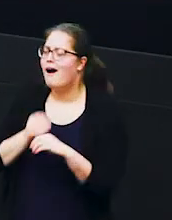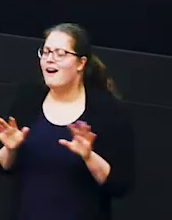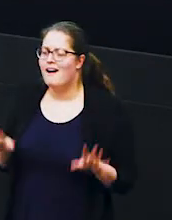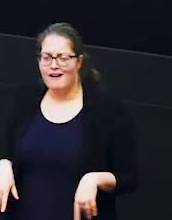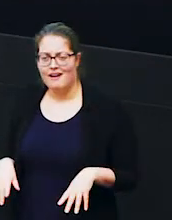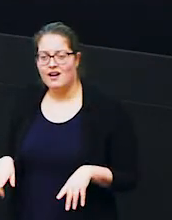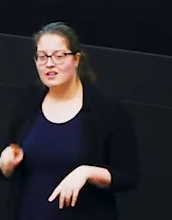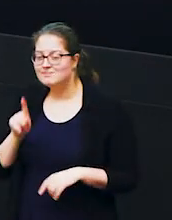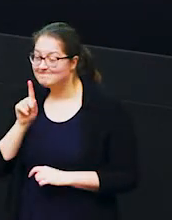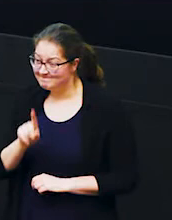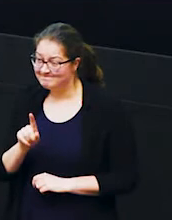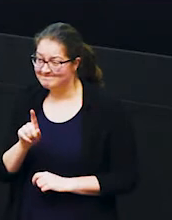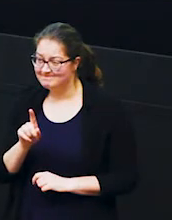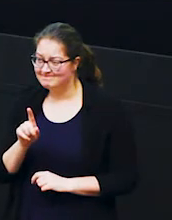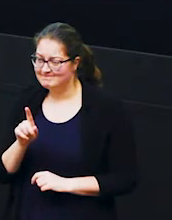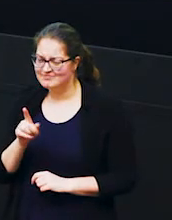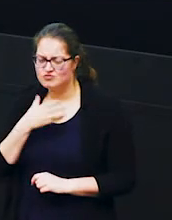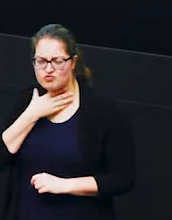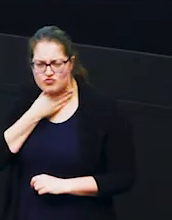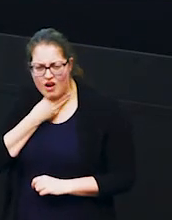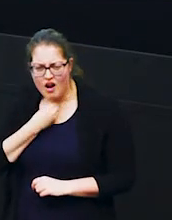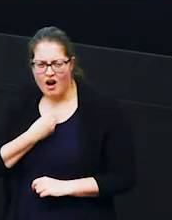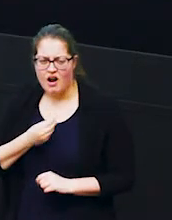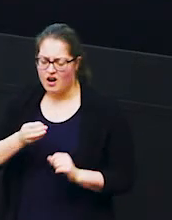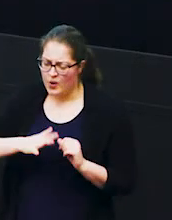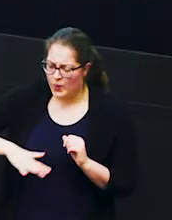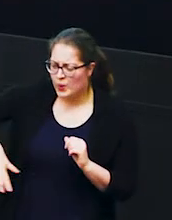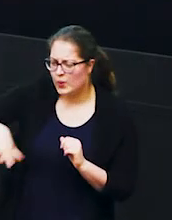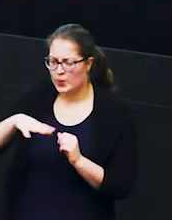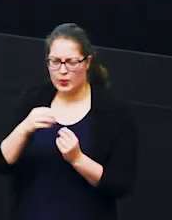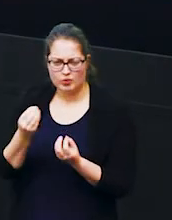actually things are starting to get drier the vegetation is starting to